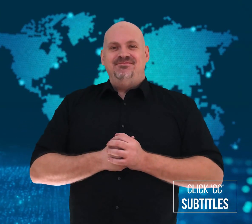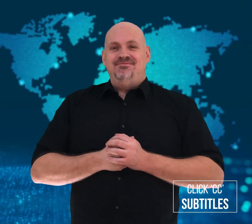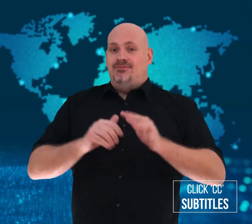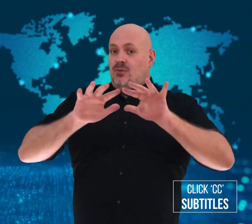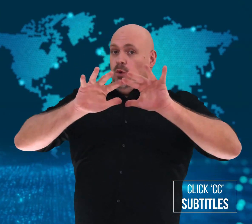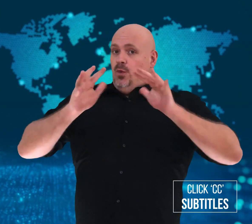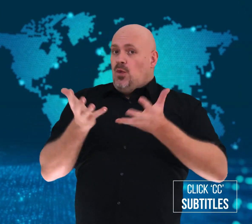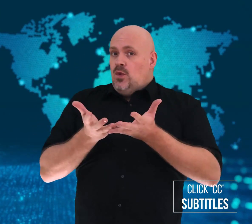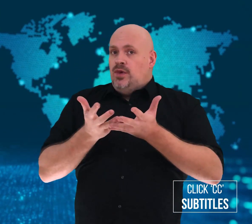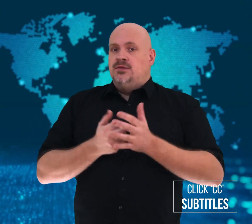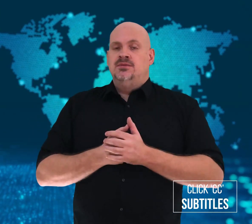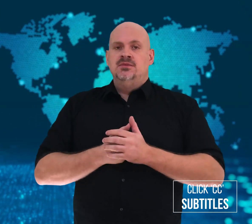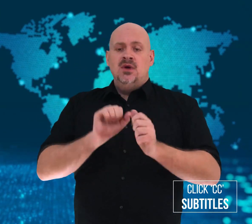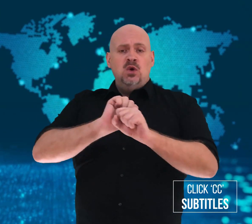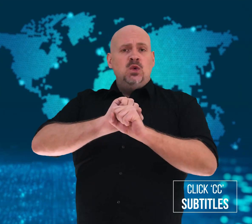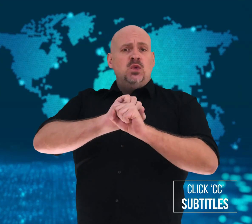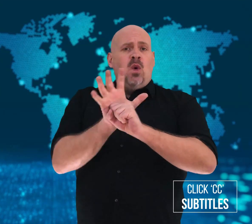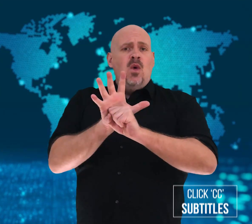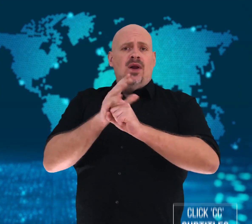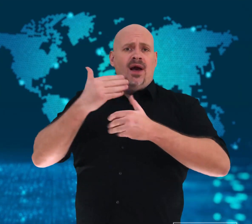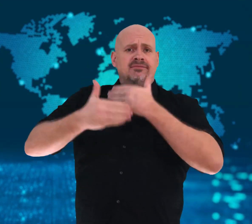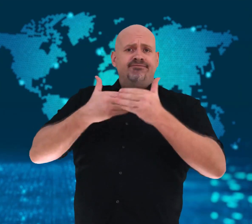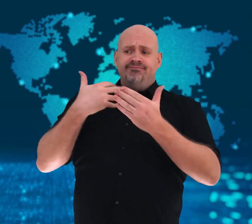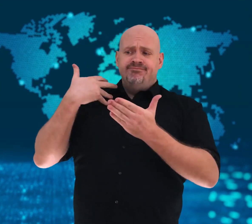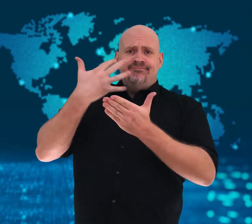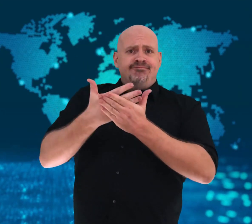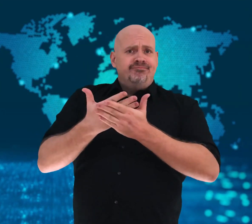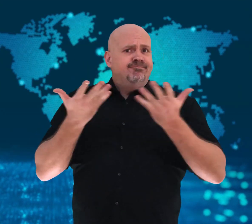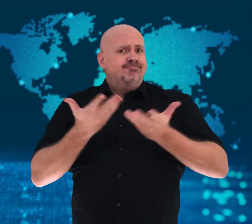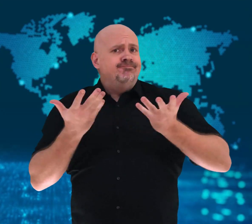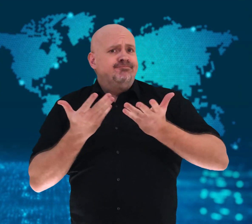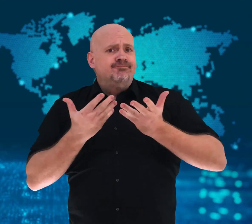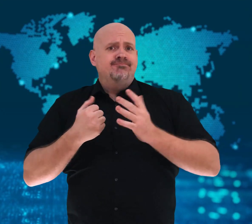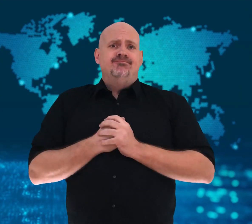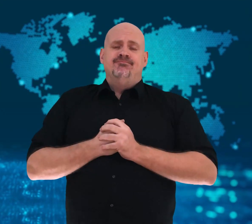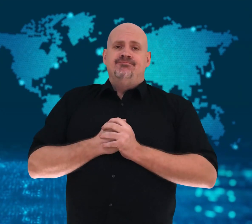COVID-19 updates.